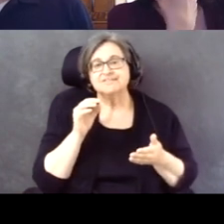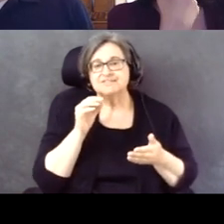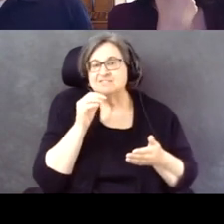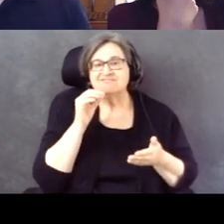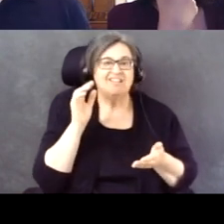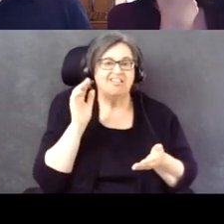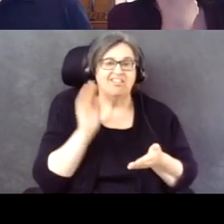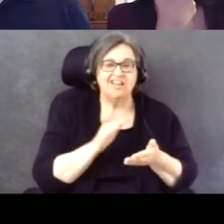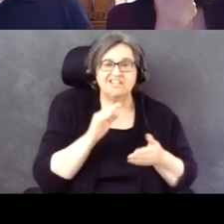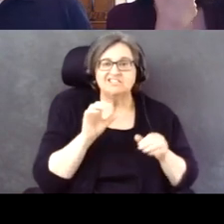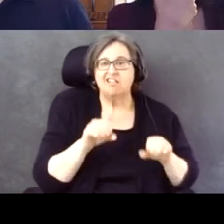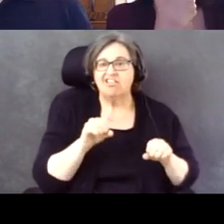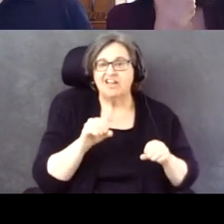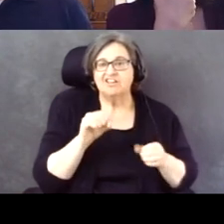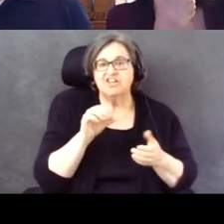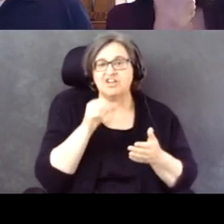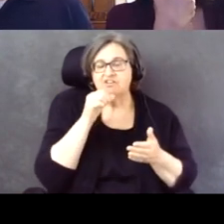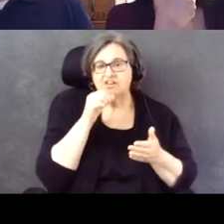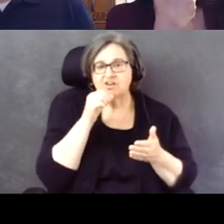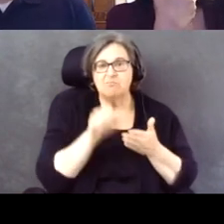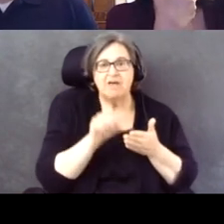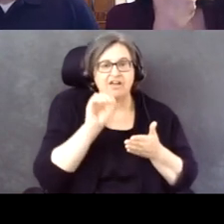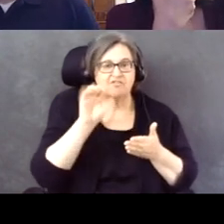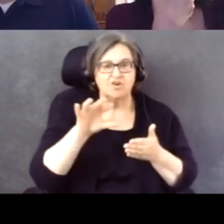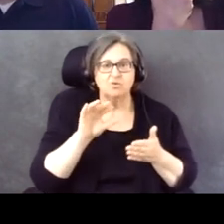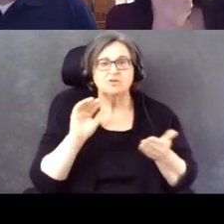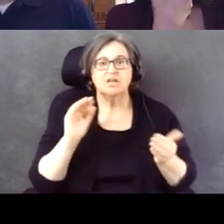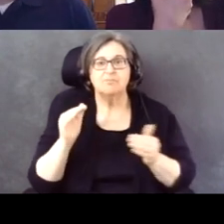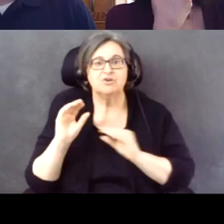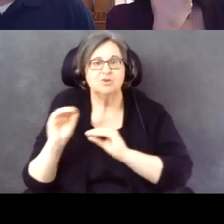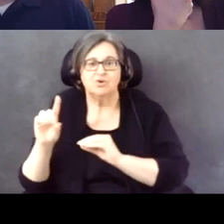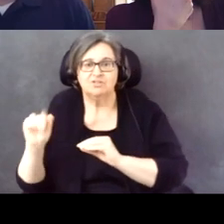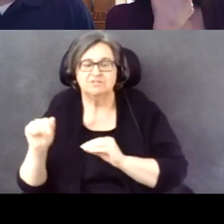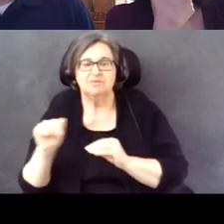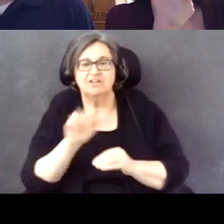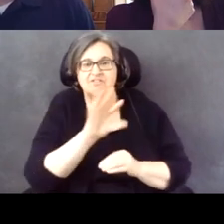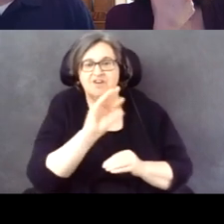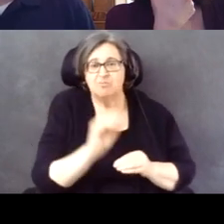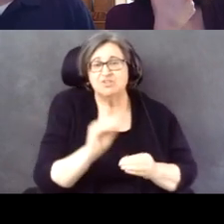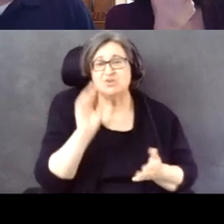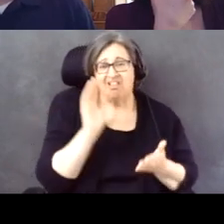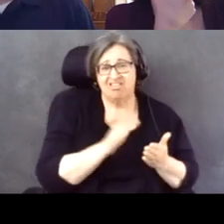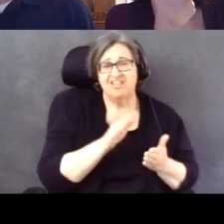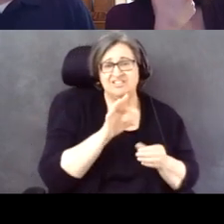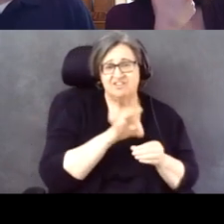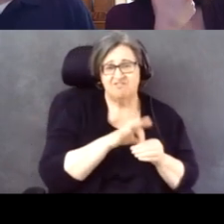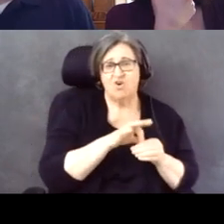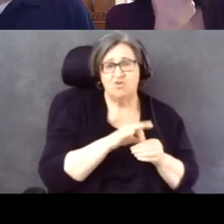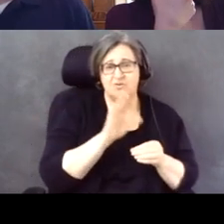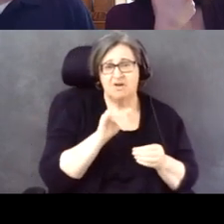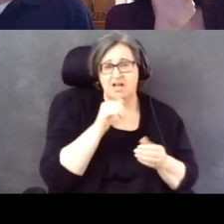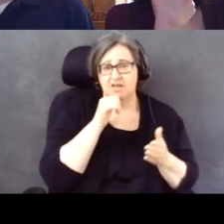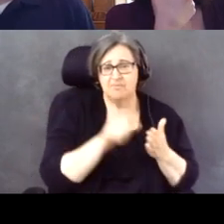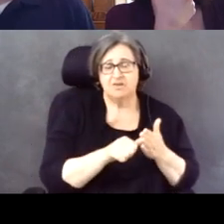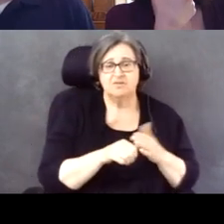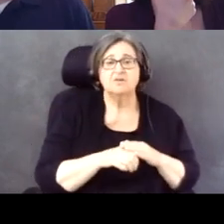About 5% more likely in general. The 2020 Census data showed that only one-fourth.